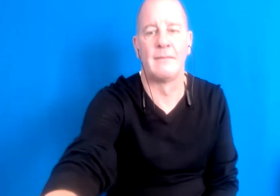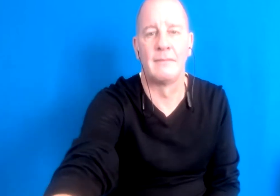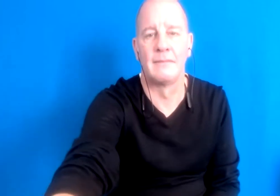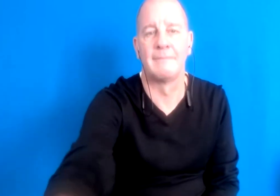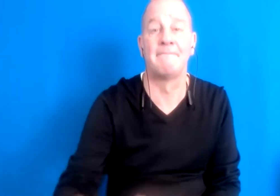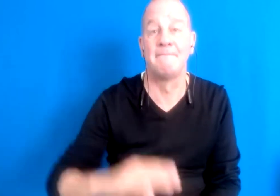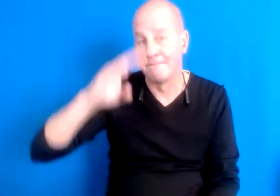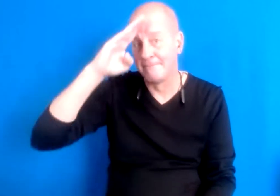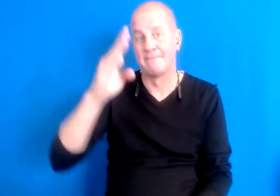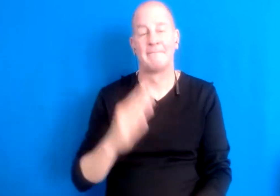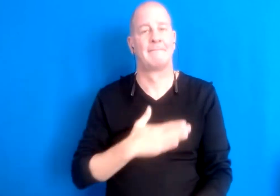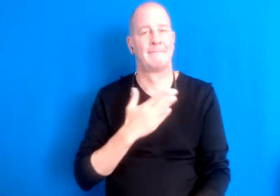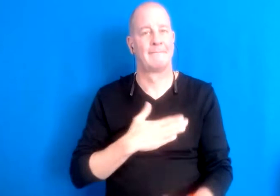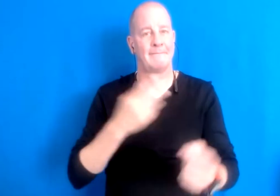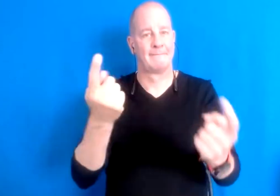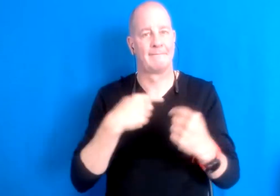And my name is he knows he scared.